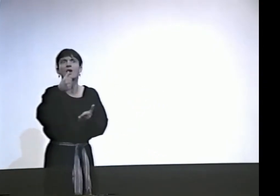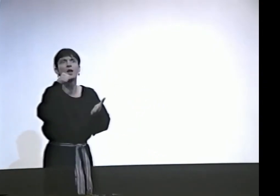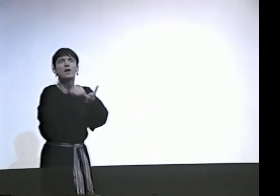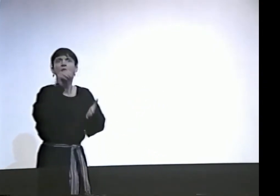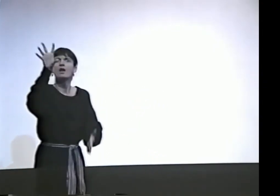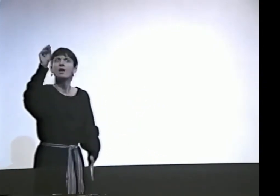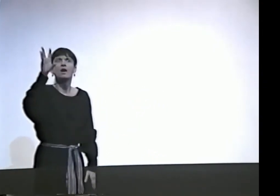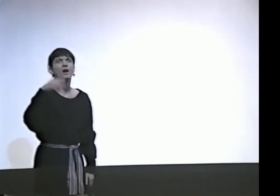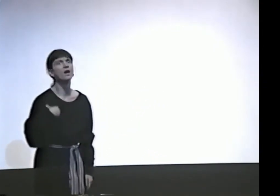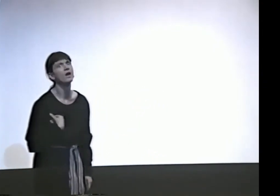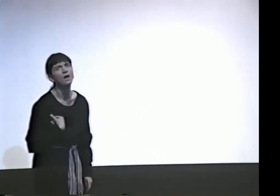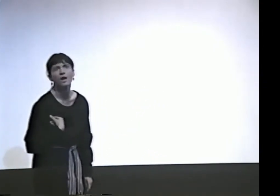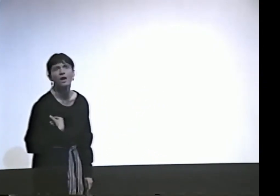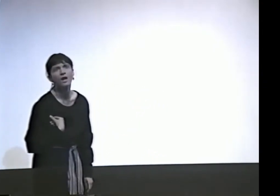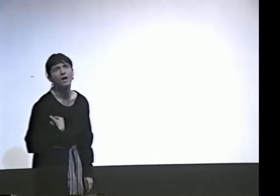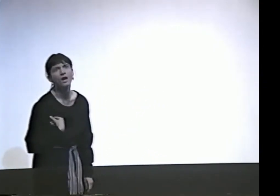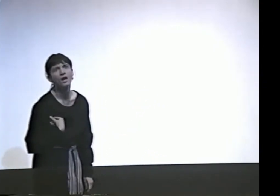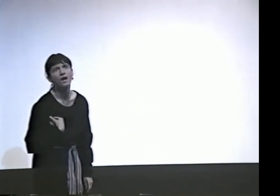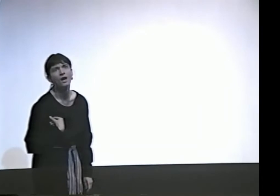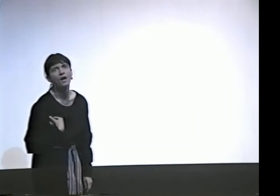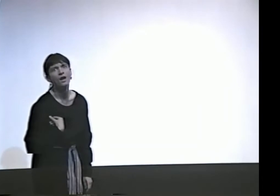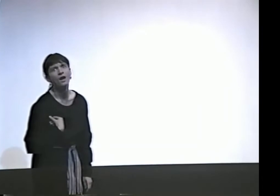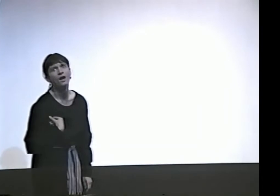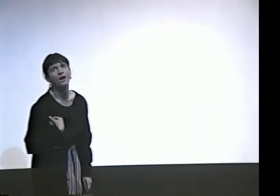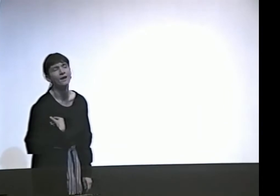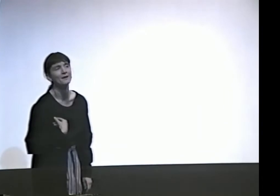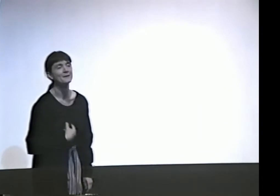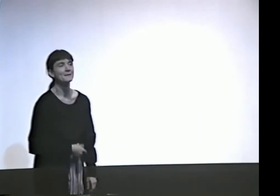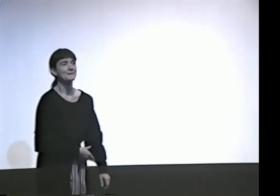I SHOULD HAVE BOUGHT THAT FLASHING LIGHT FOR THE DOOR."